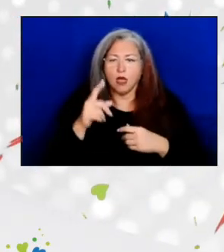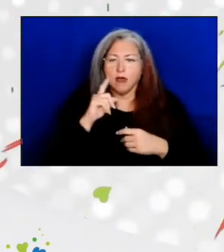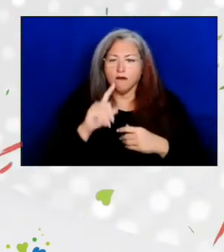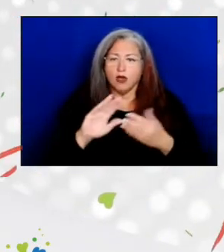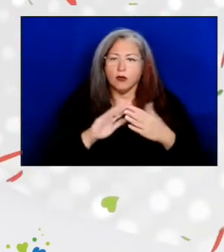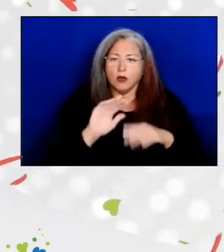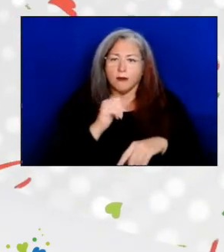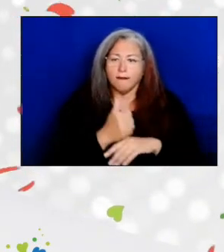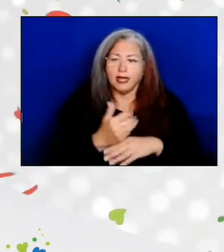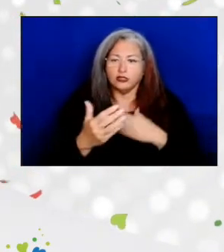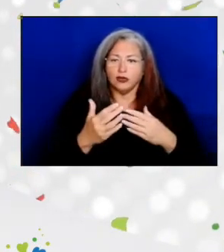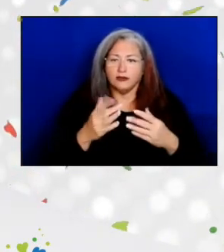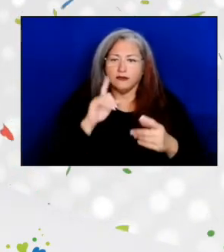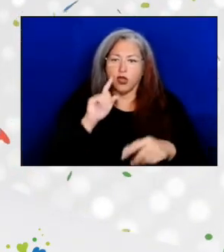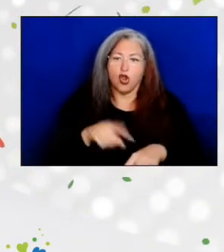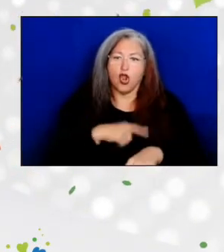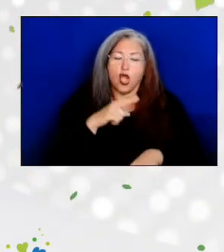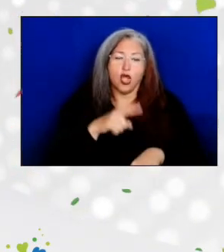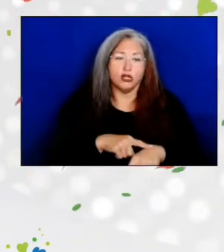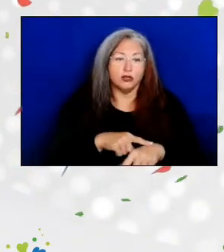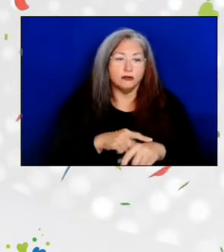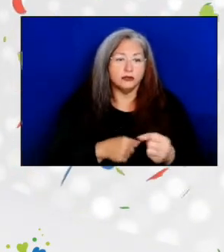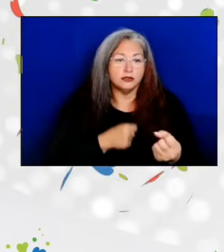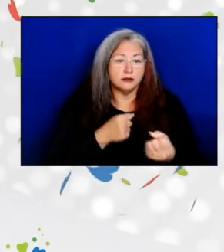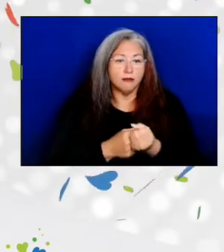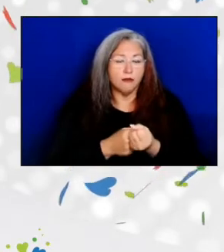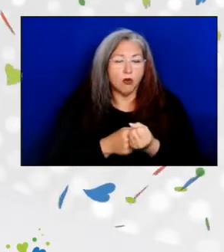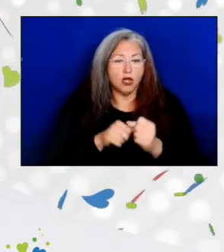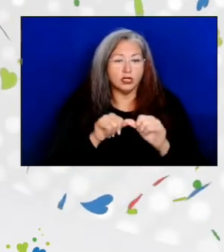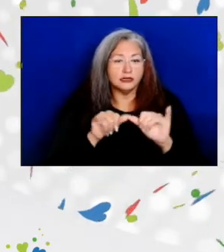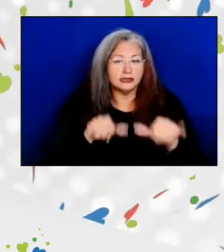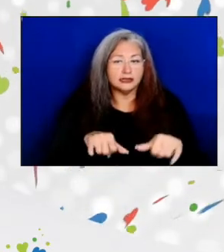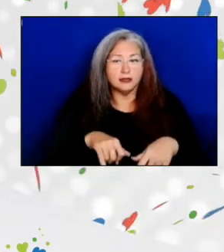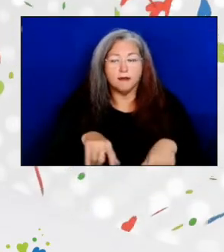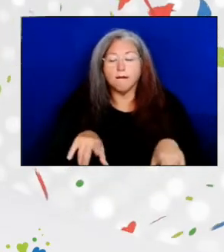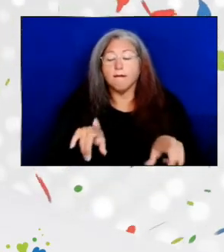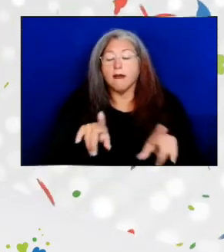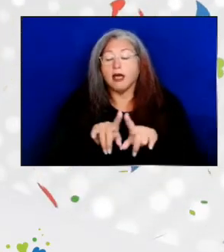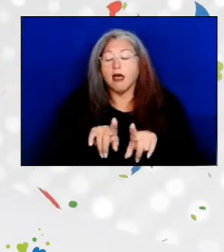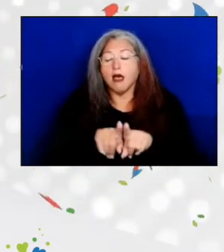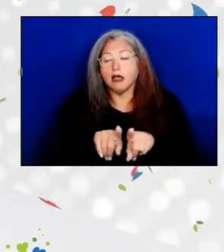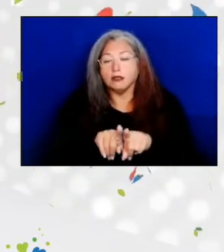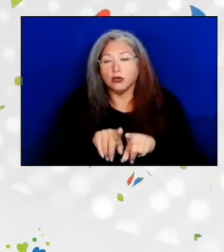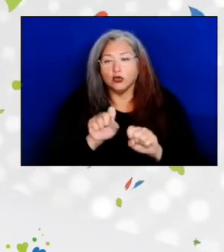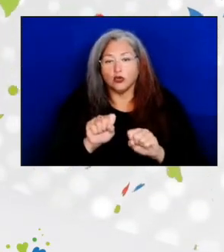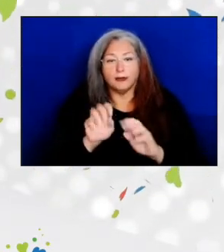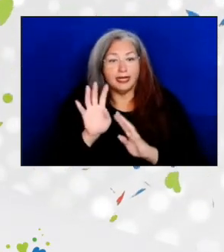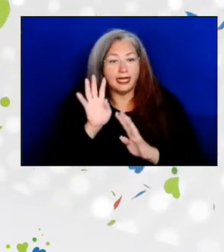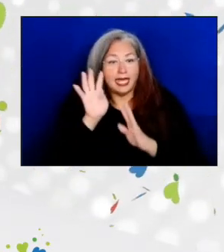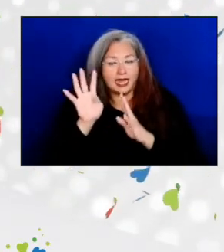in a long term service and support system, but also be innovative and responsive